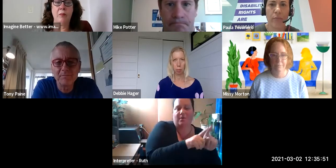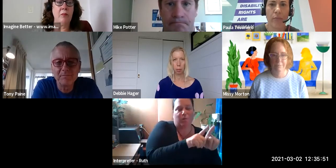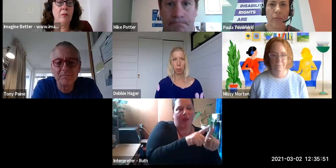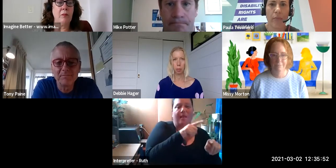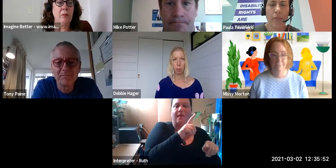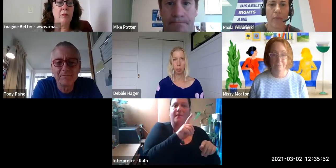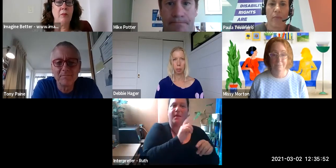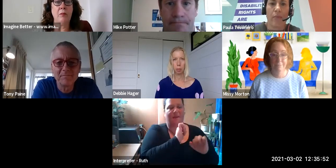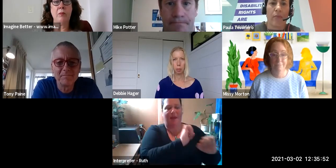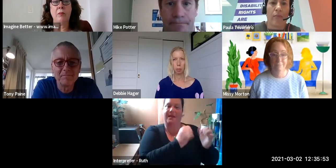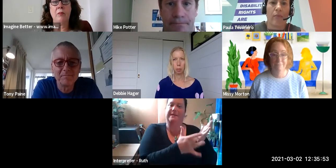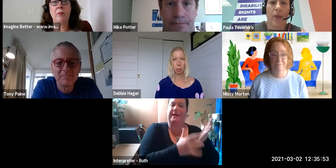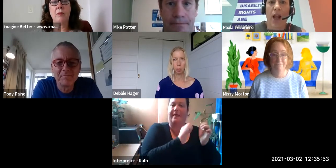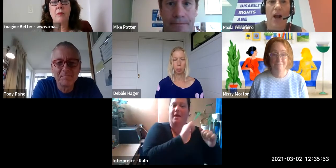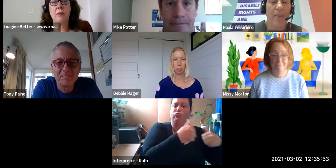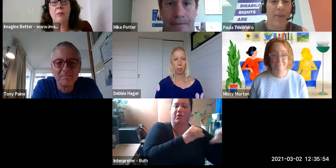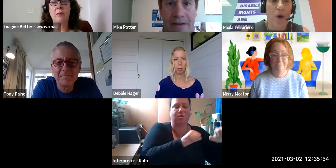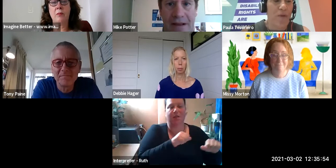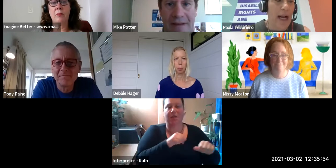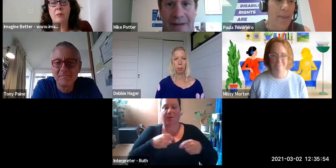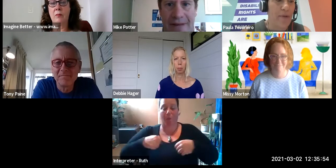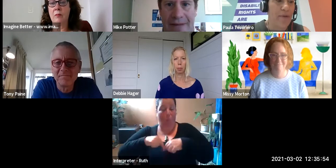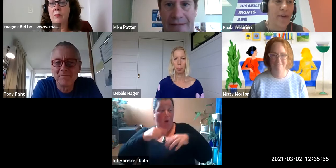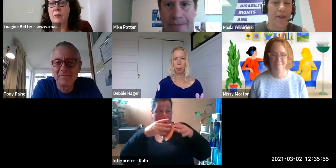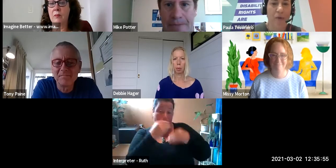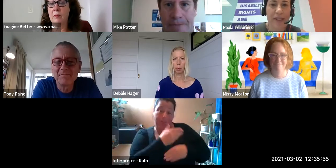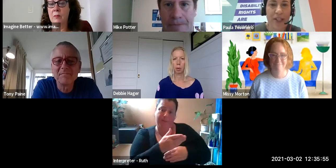[Paula Tesoriero] I'm happy to offer a couple of conversation